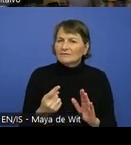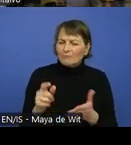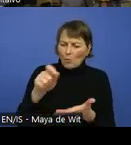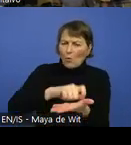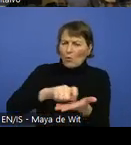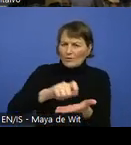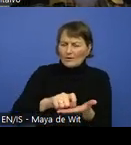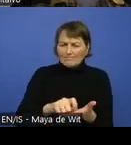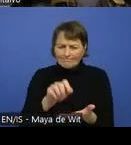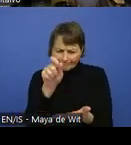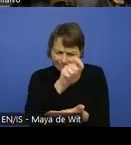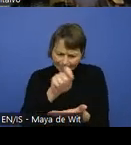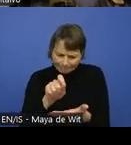to create their forms.